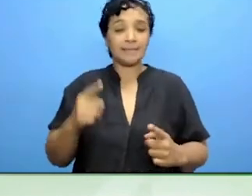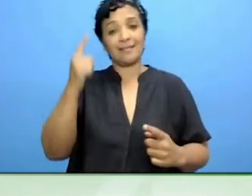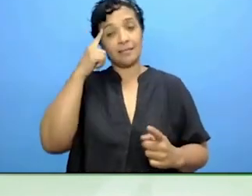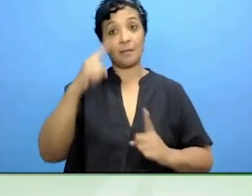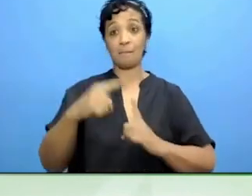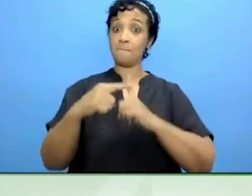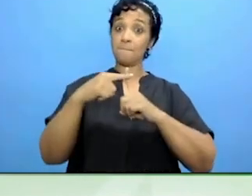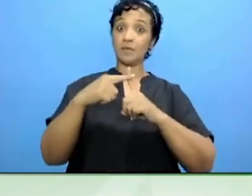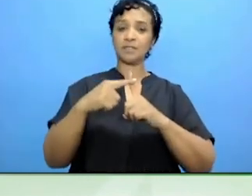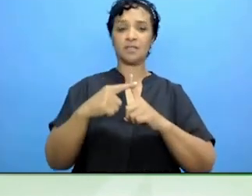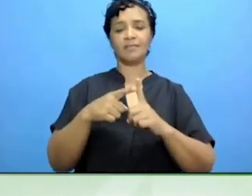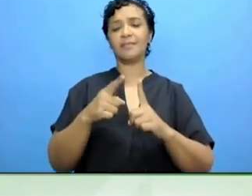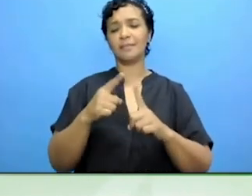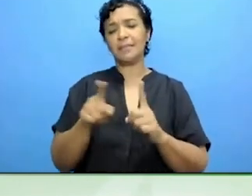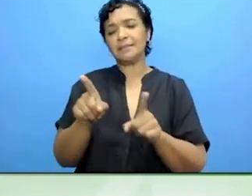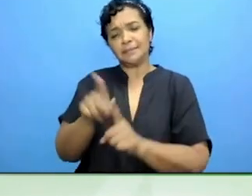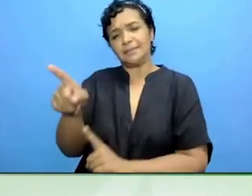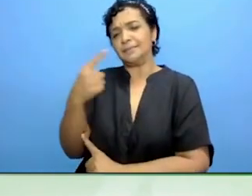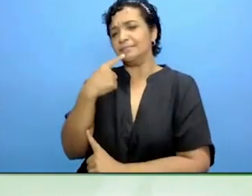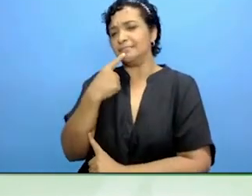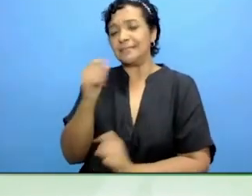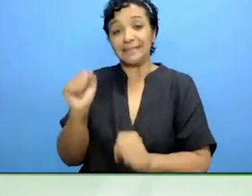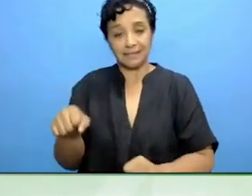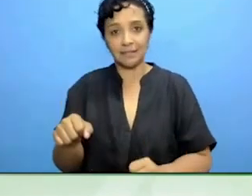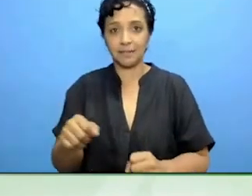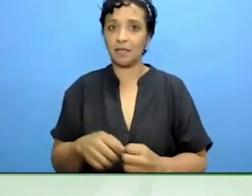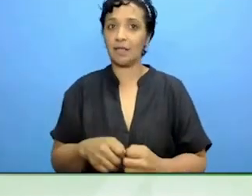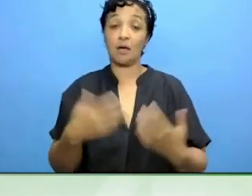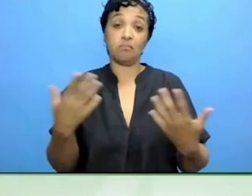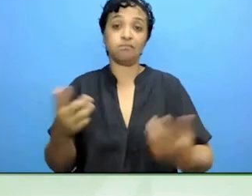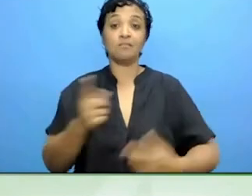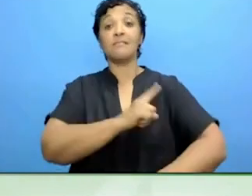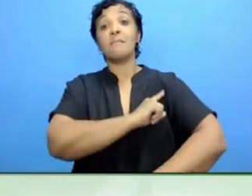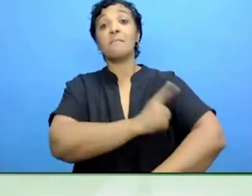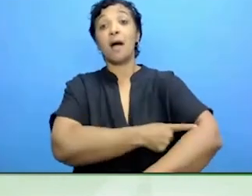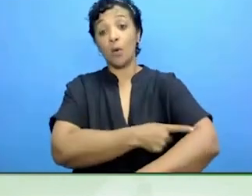As you say, many of the powers around social care and disability